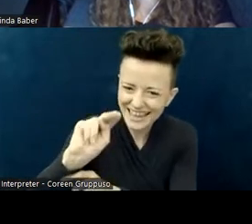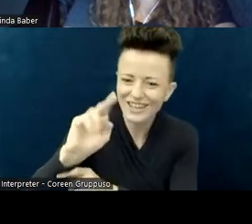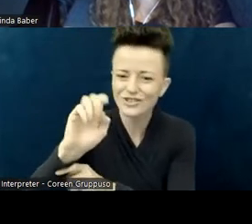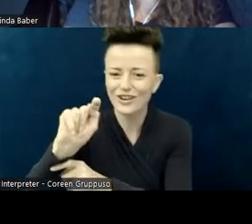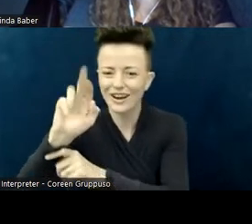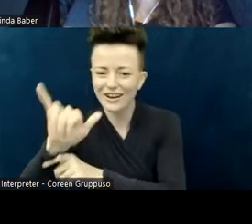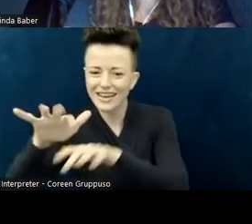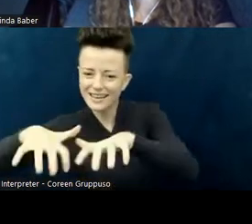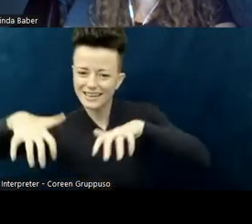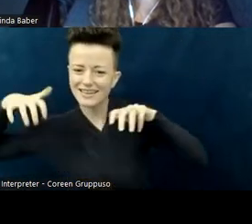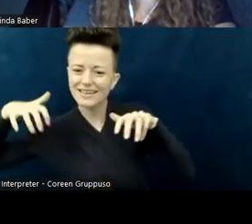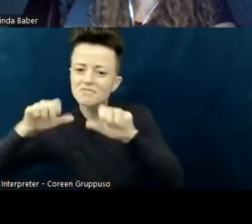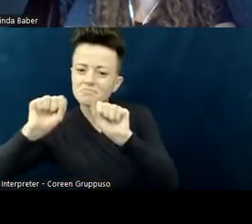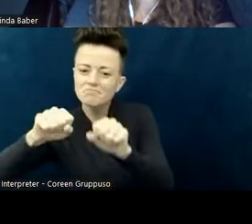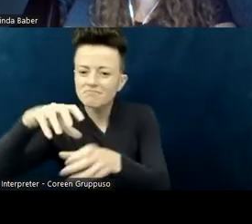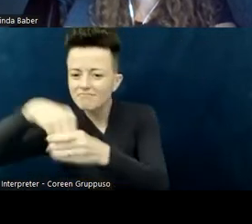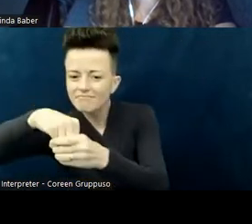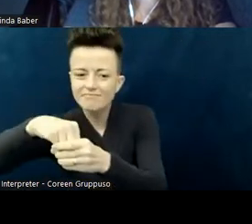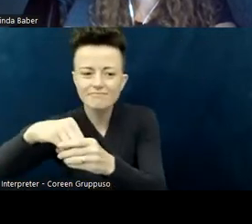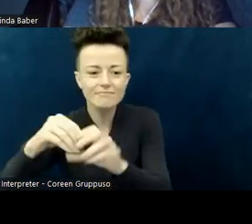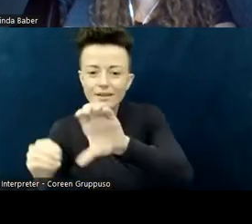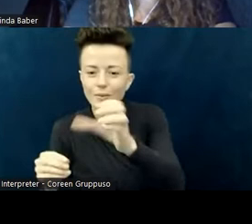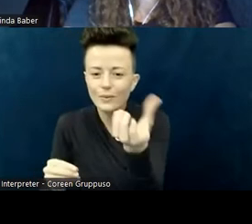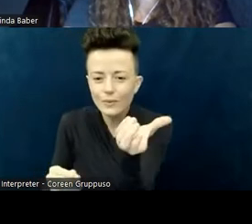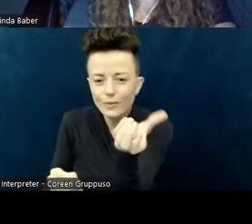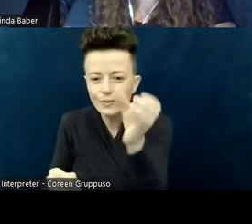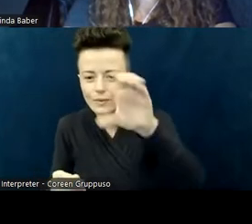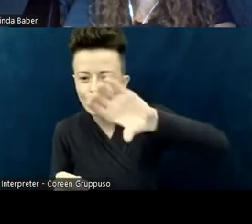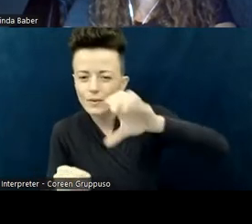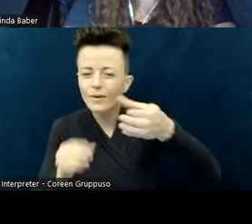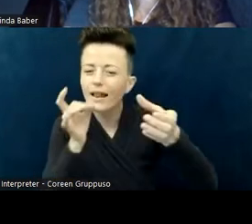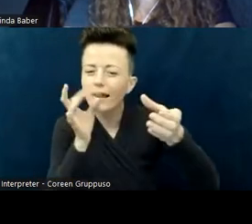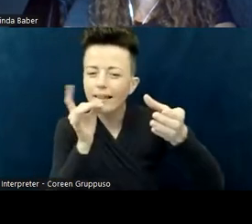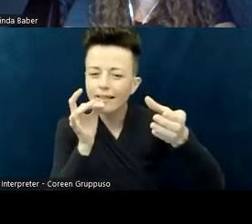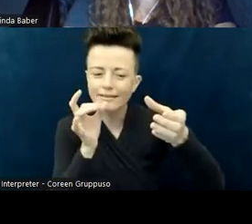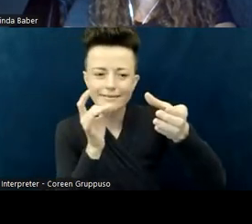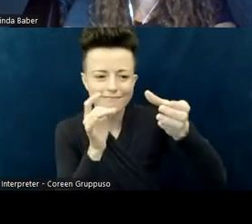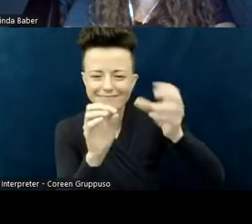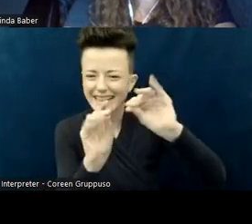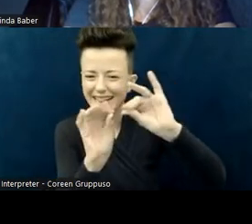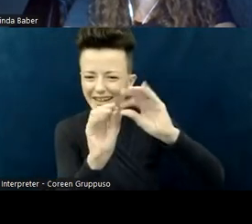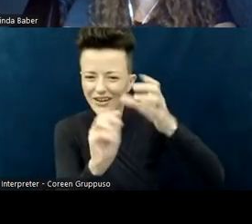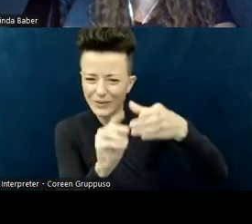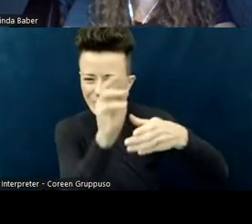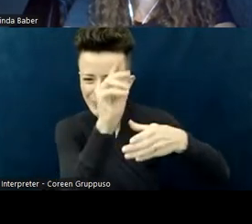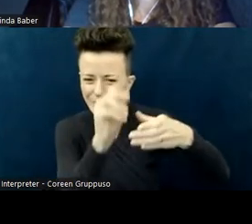that's a mixture of water and glue and glitter and pom-poms; and when you shake it, it's like rainfall coming down in the bottle.